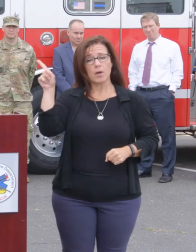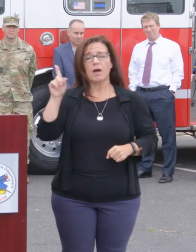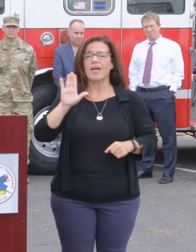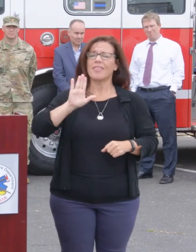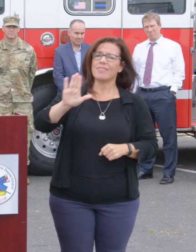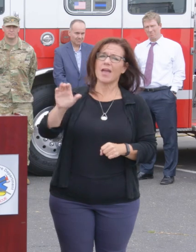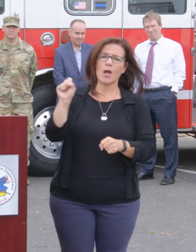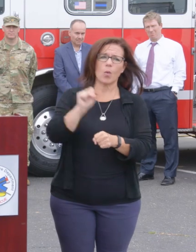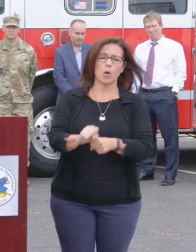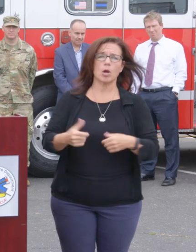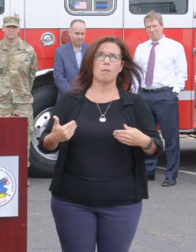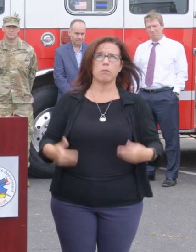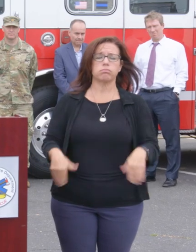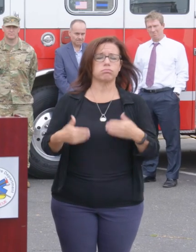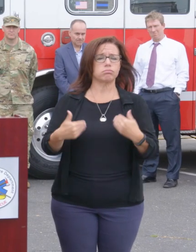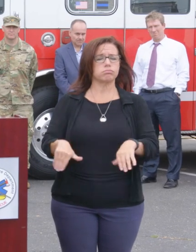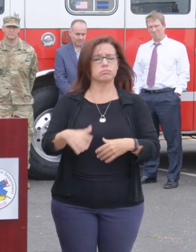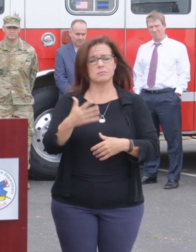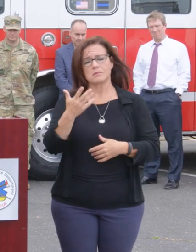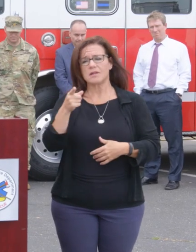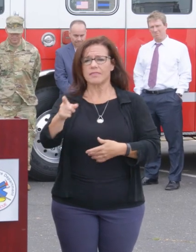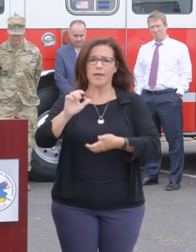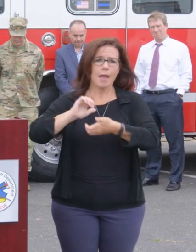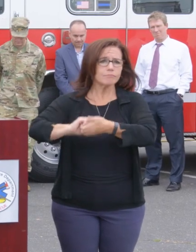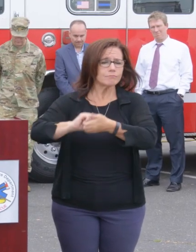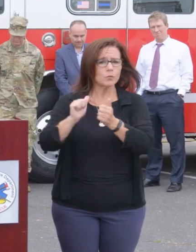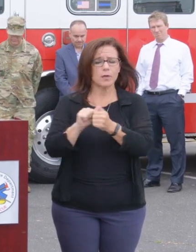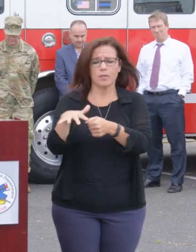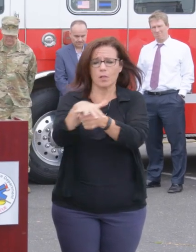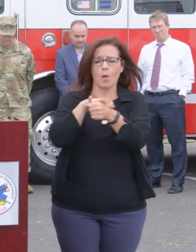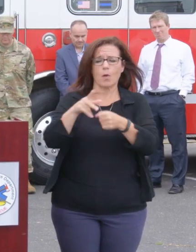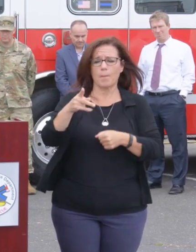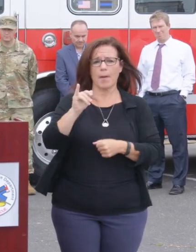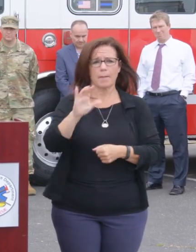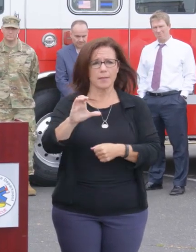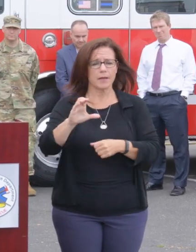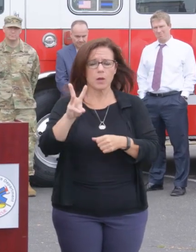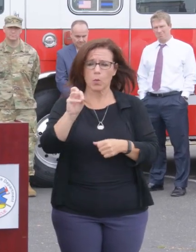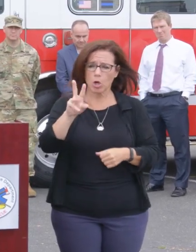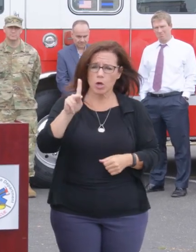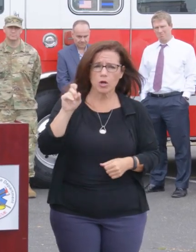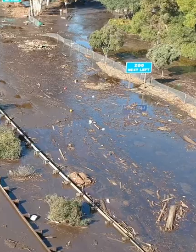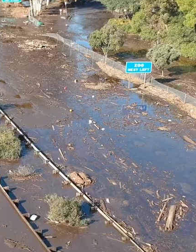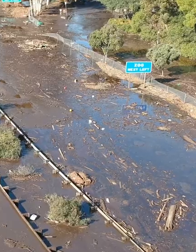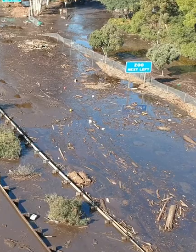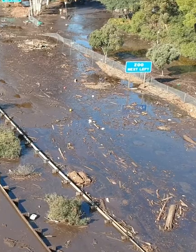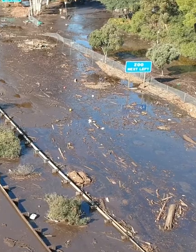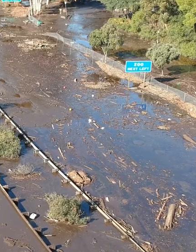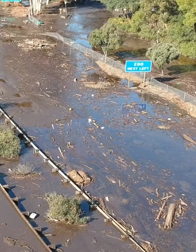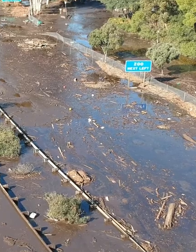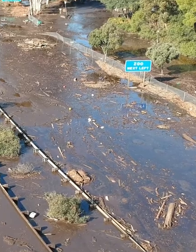efforts working with local Public Works County offices to get mud debris moved